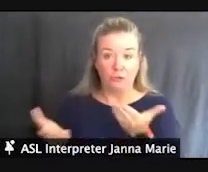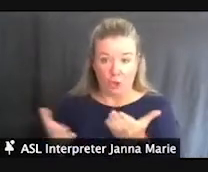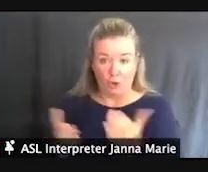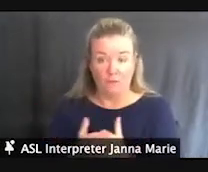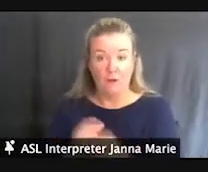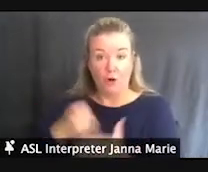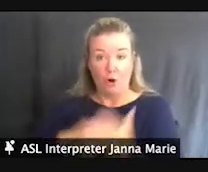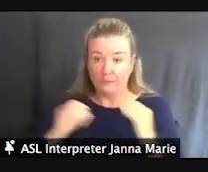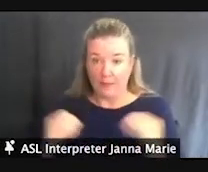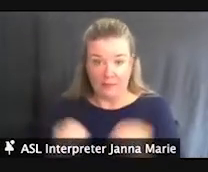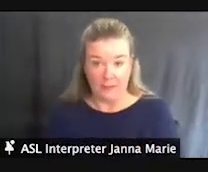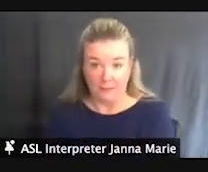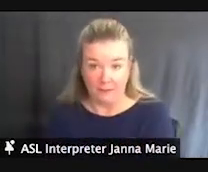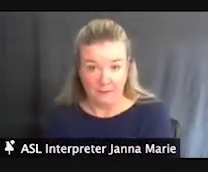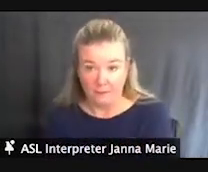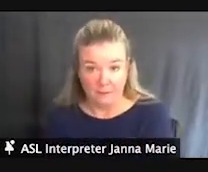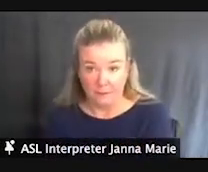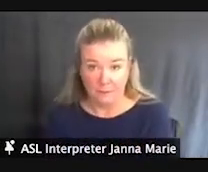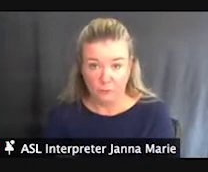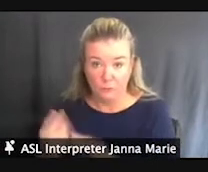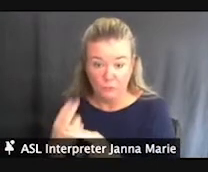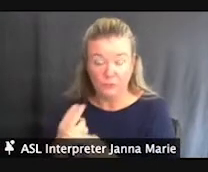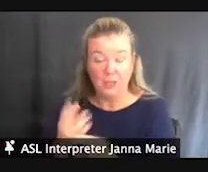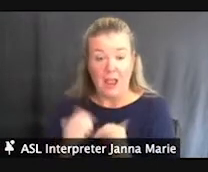And typically, the way that these have been funded, they have come through donations from